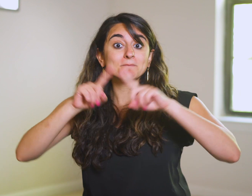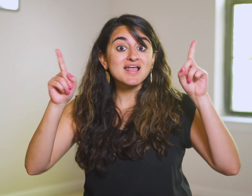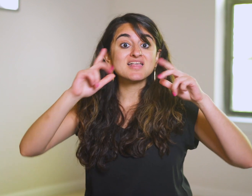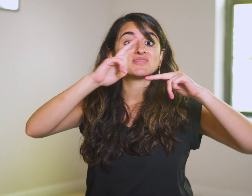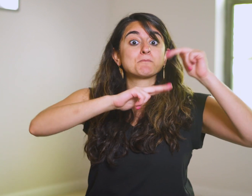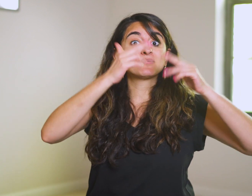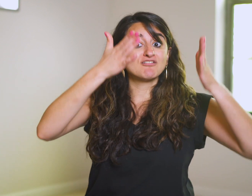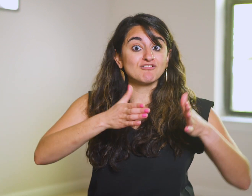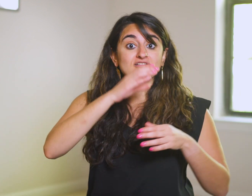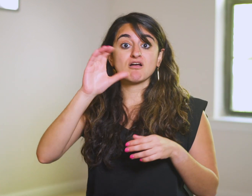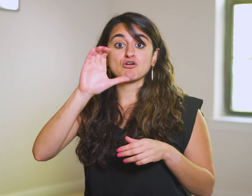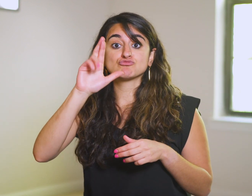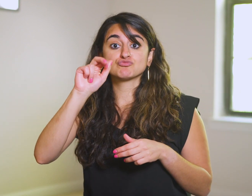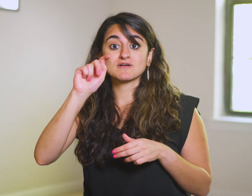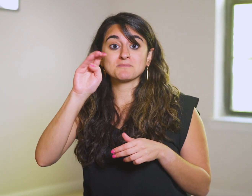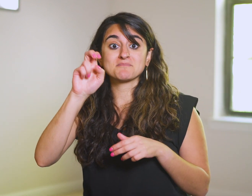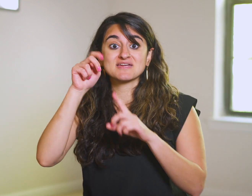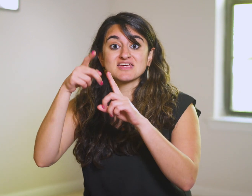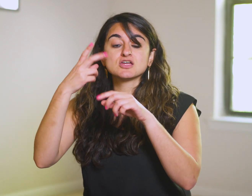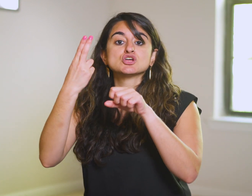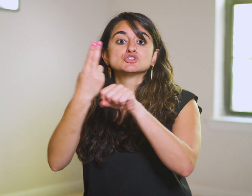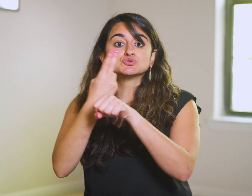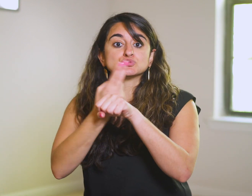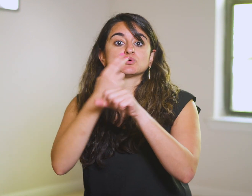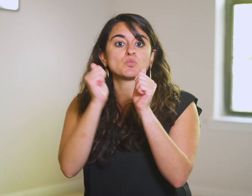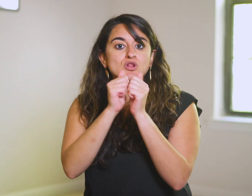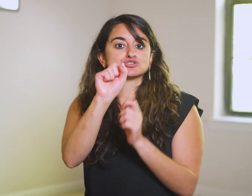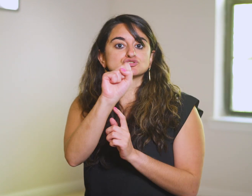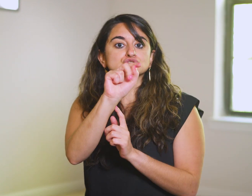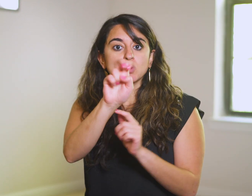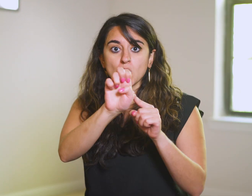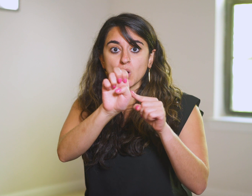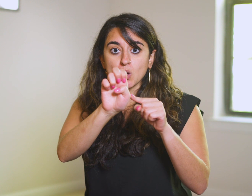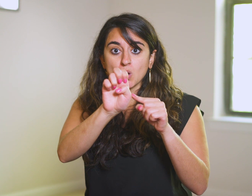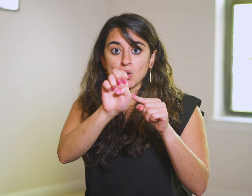But builders and craftsmen in Israel work primarily with stone